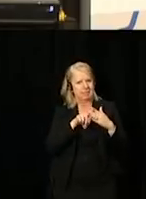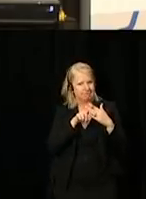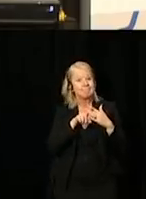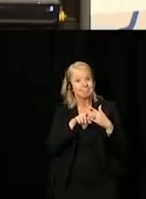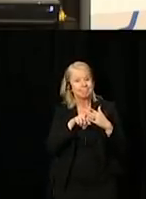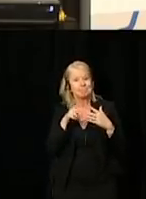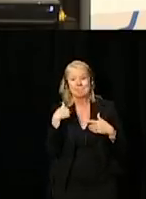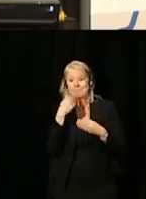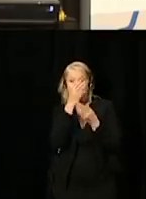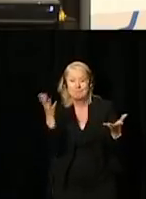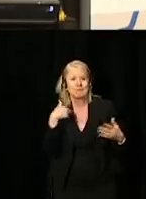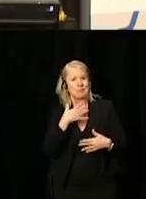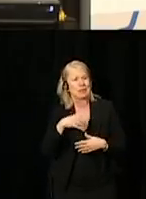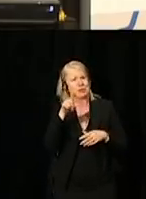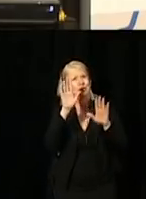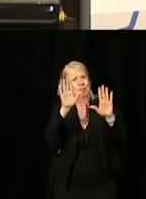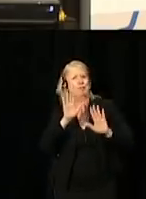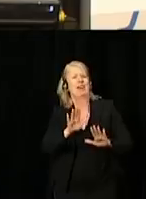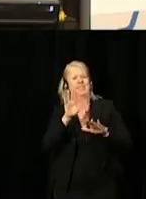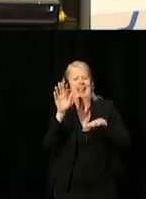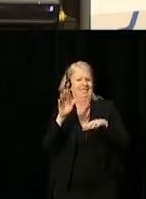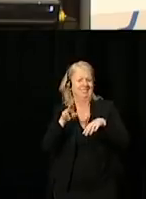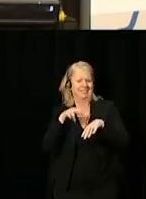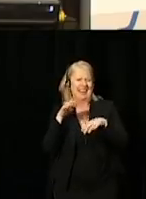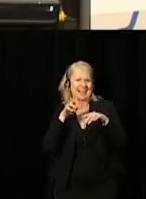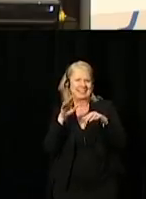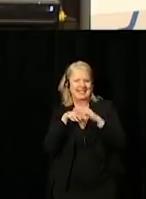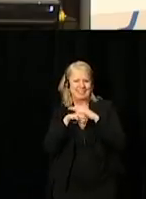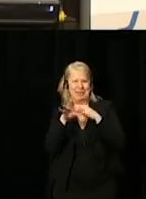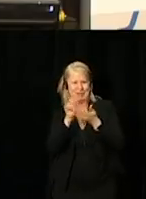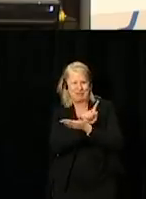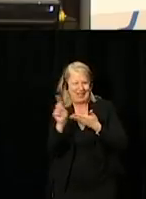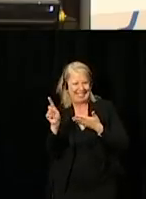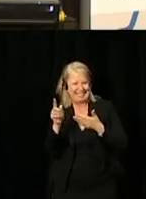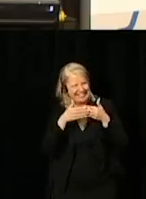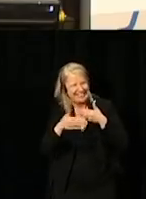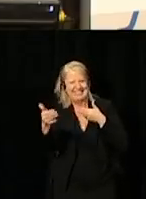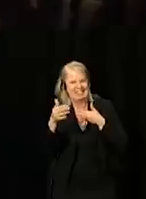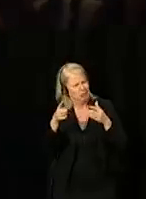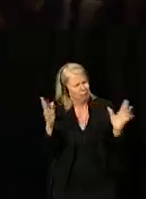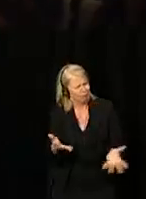And I wish everyone an excellent National AccessAbility Awareness Week. Get to work. Thank you.